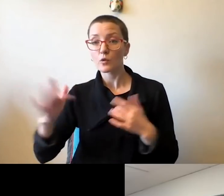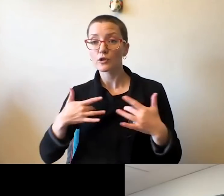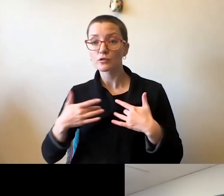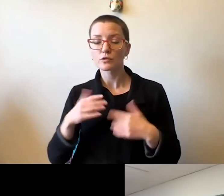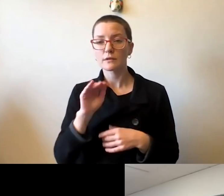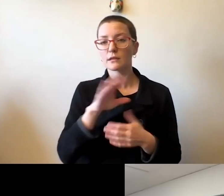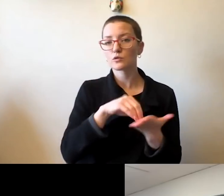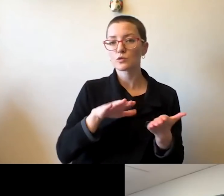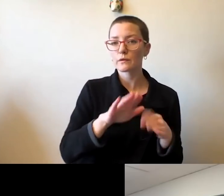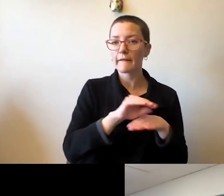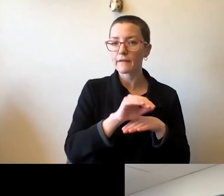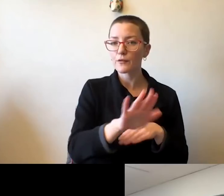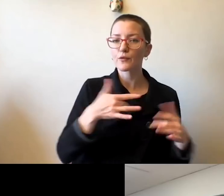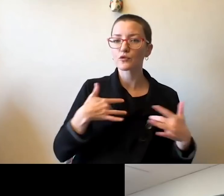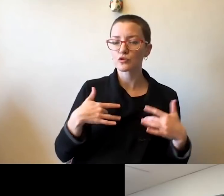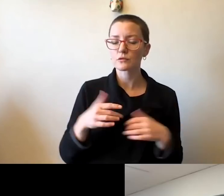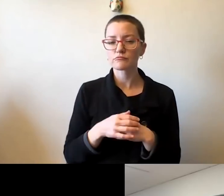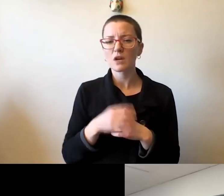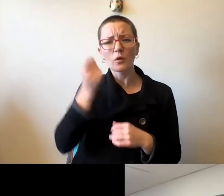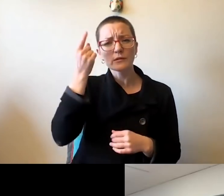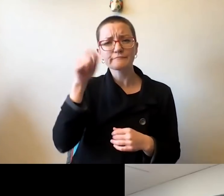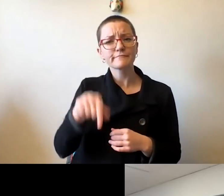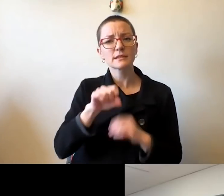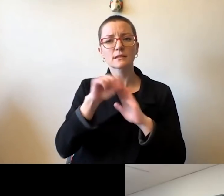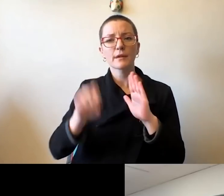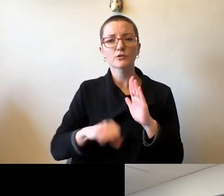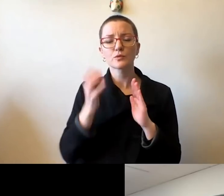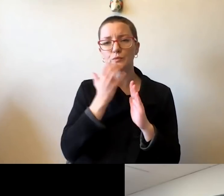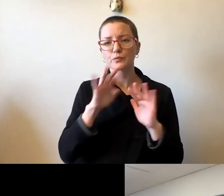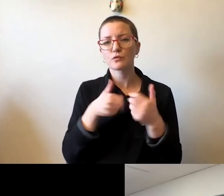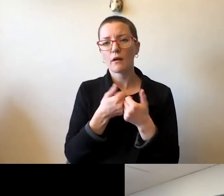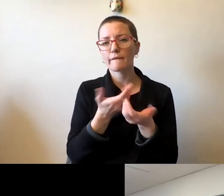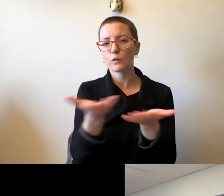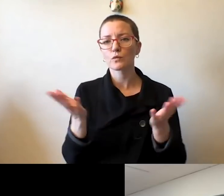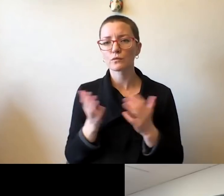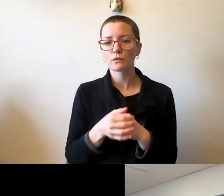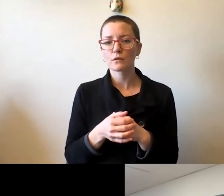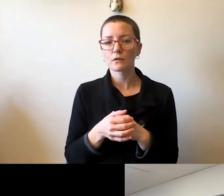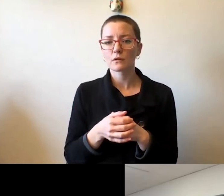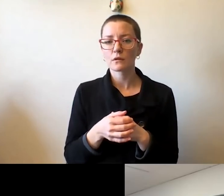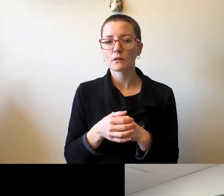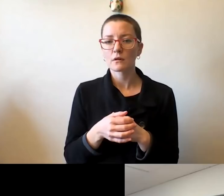And we know how challenging this semester has been. And as we speak, the Academic Senate is considering policy